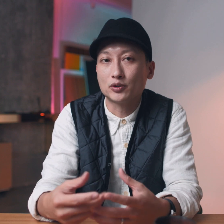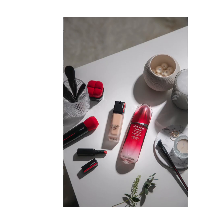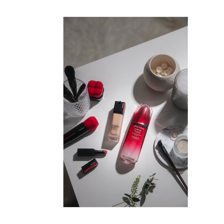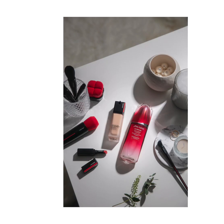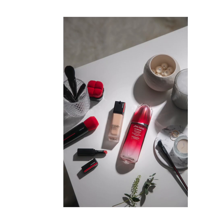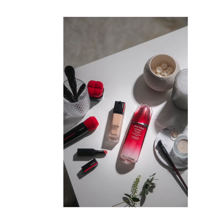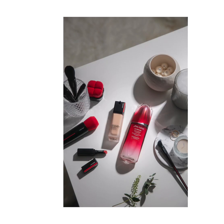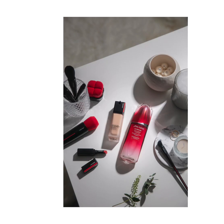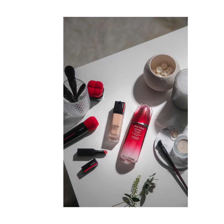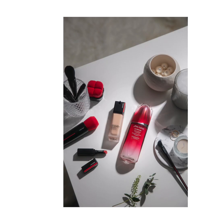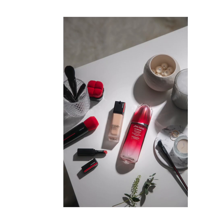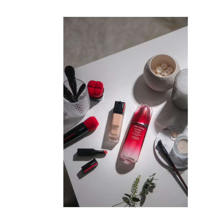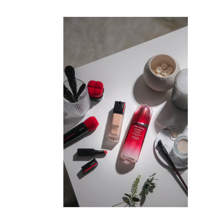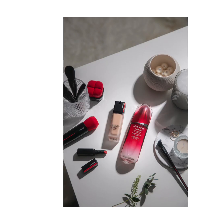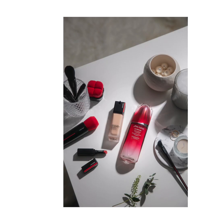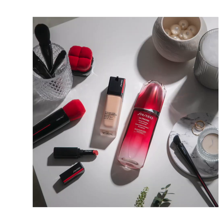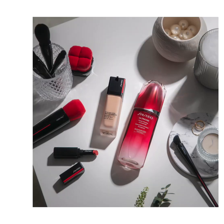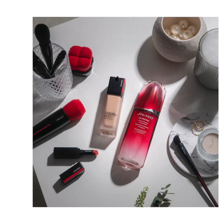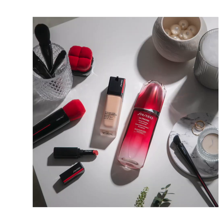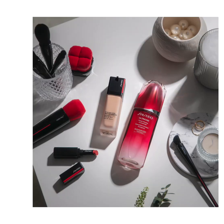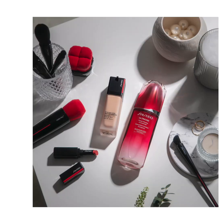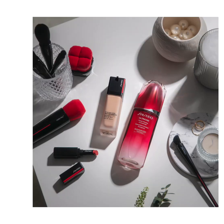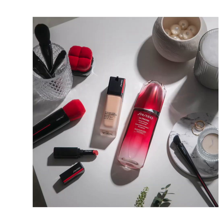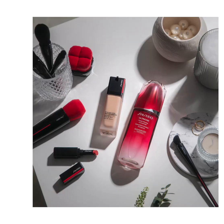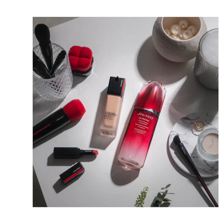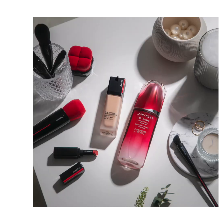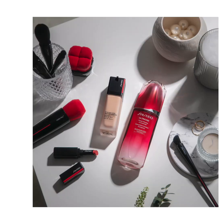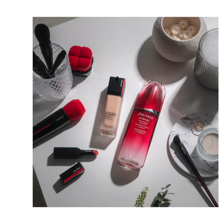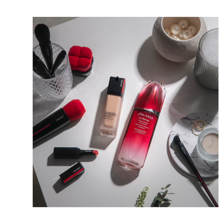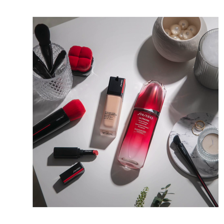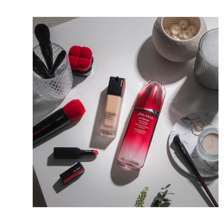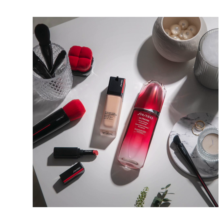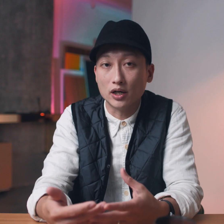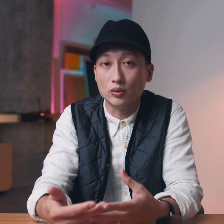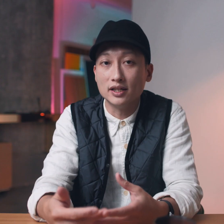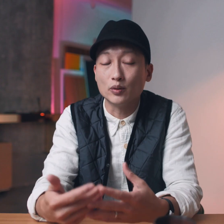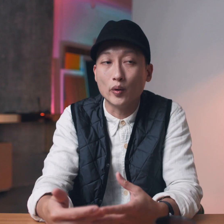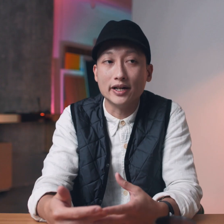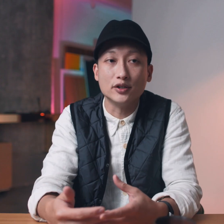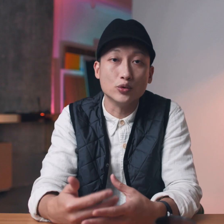capture it out on the street you have to really be able to compose an image really well the way